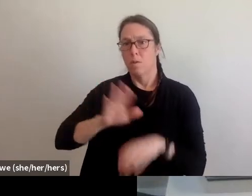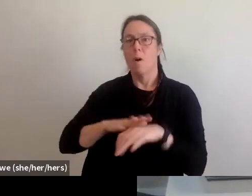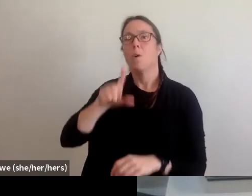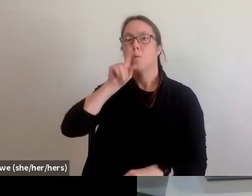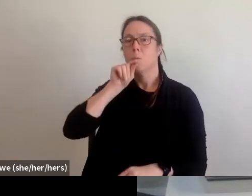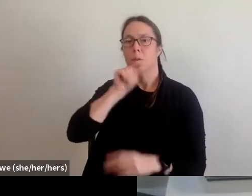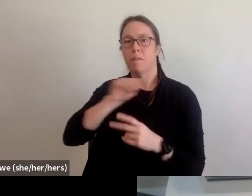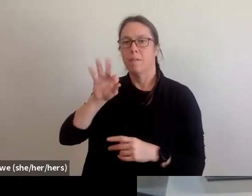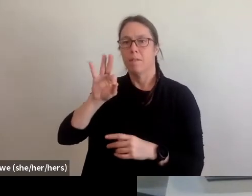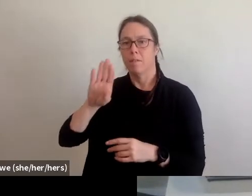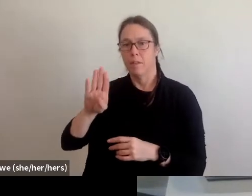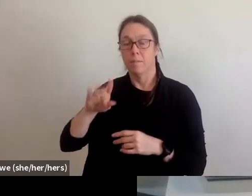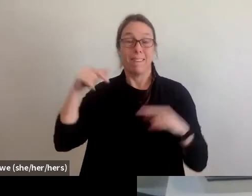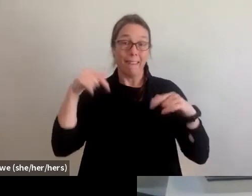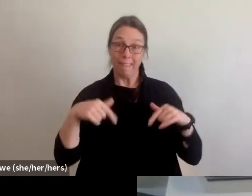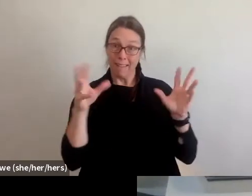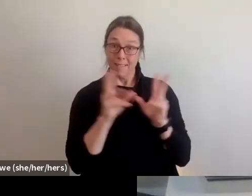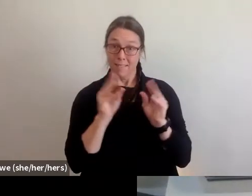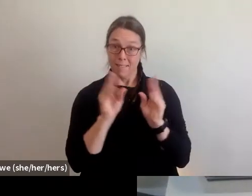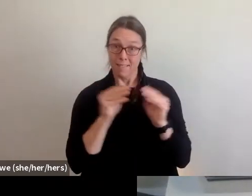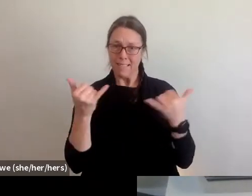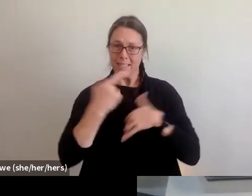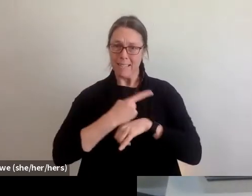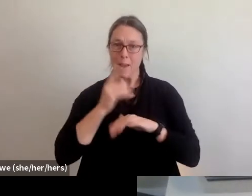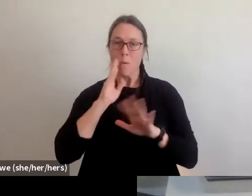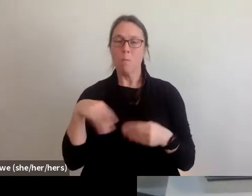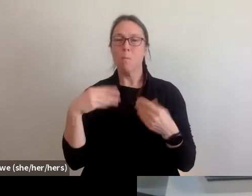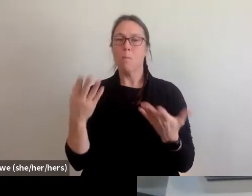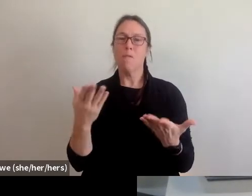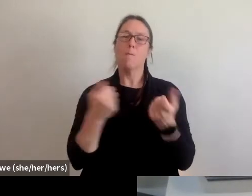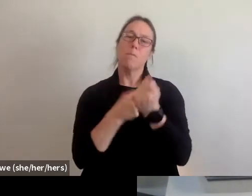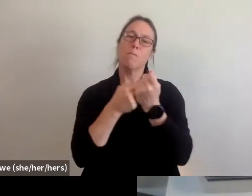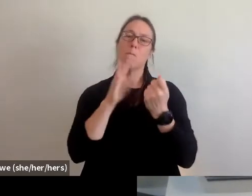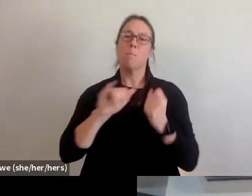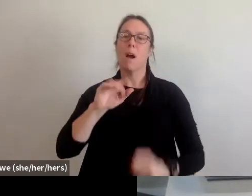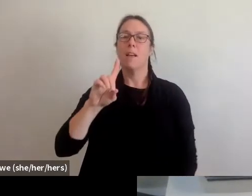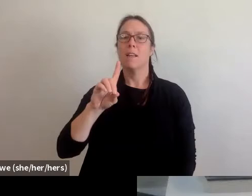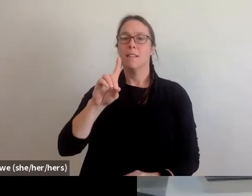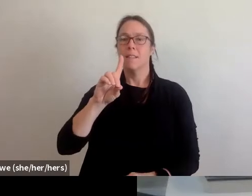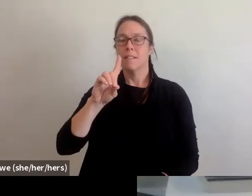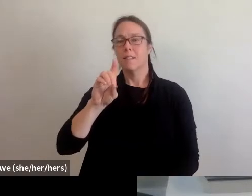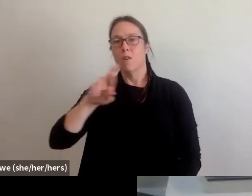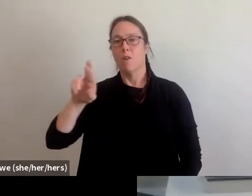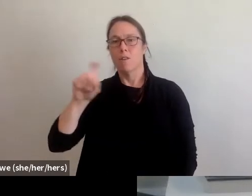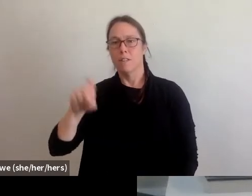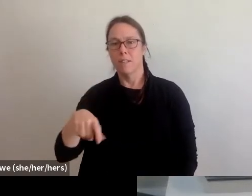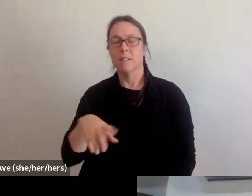This discussion today is brought to you by Disability Rights Texas and the National Low Income Housing Coalition.